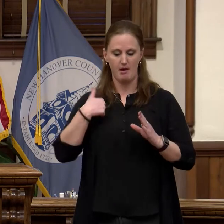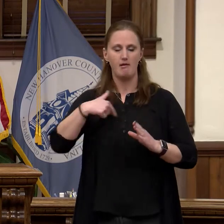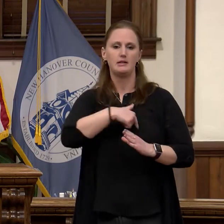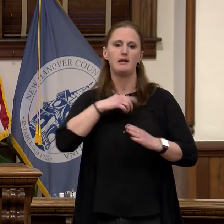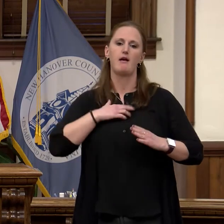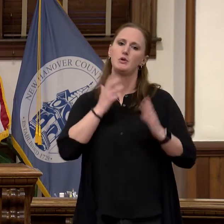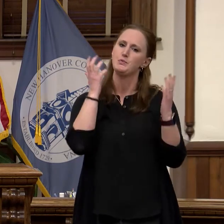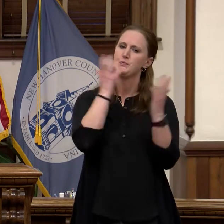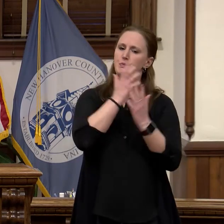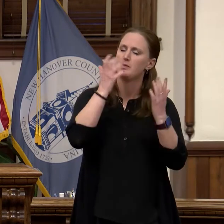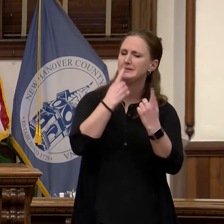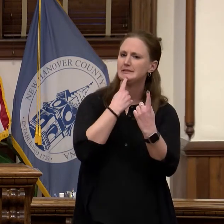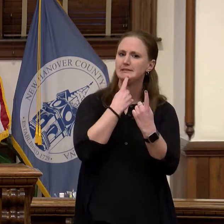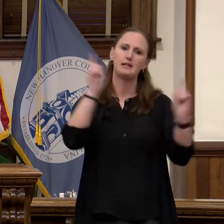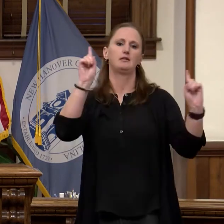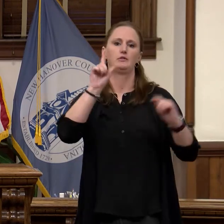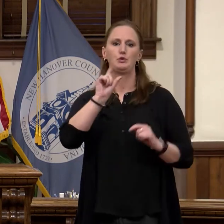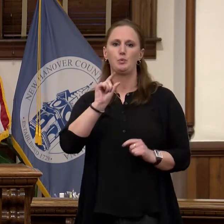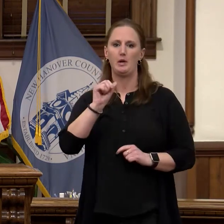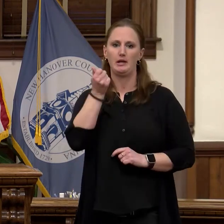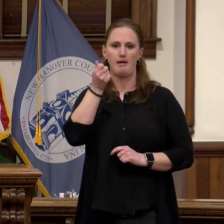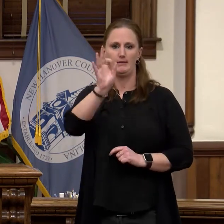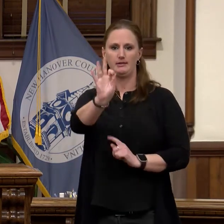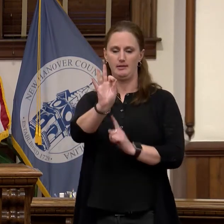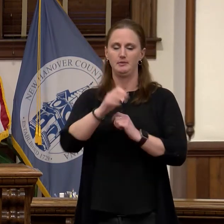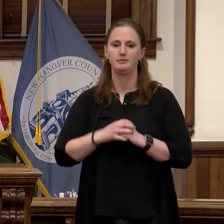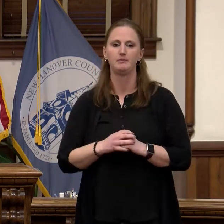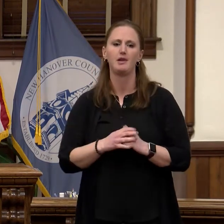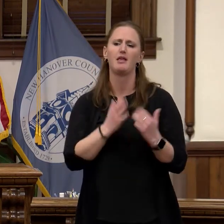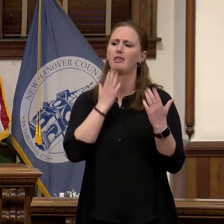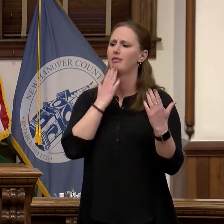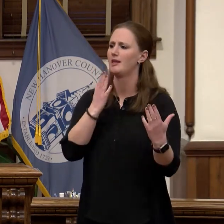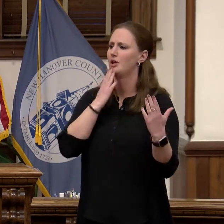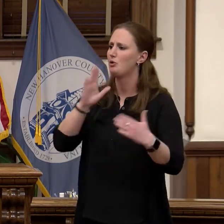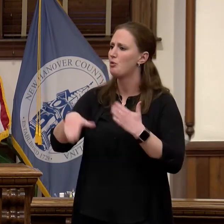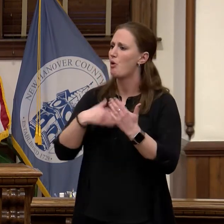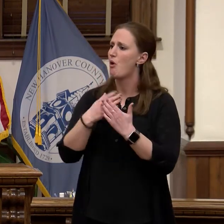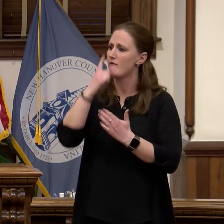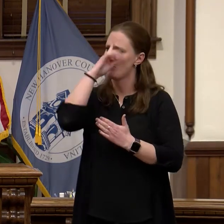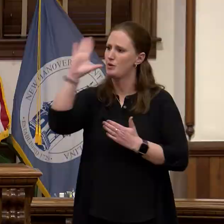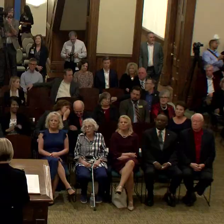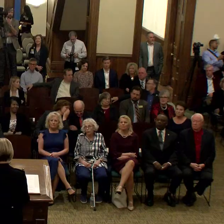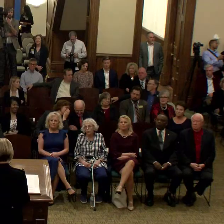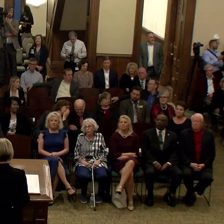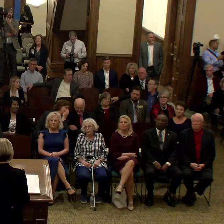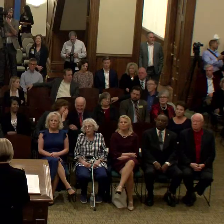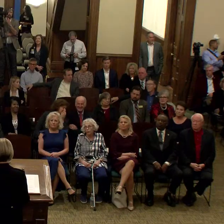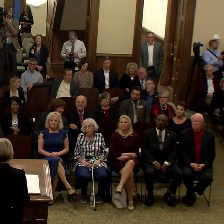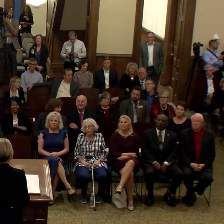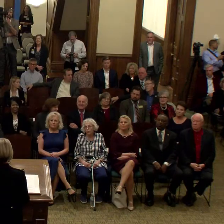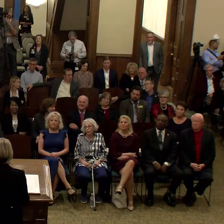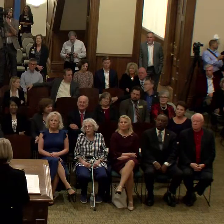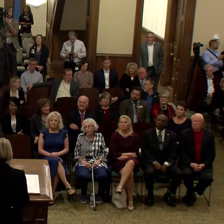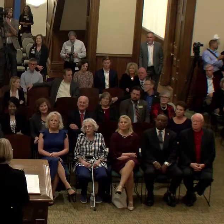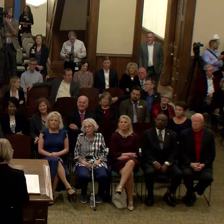successful 2019. Thank you all for your partnerships. And I want to say a special